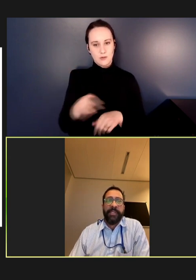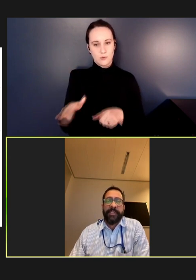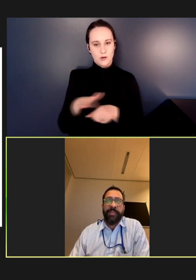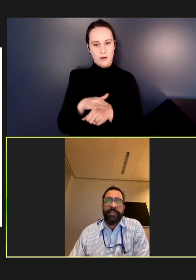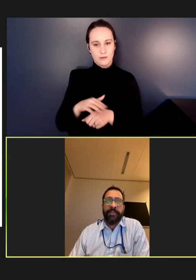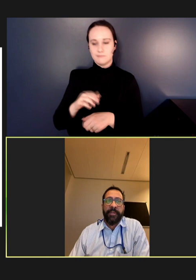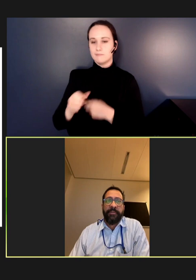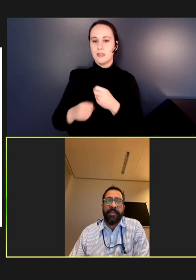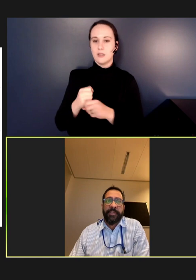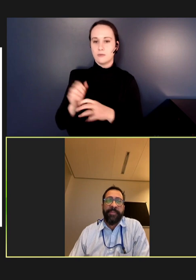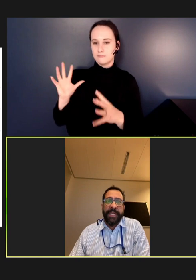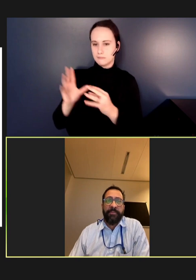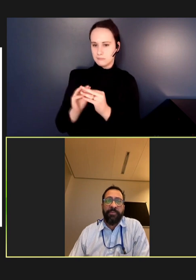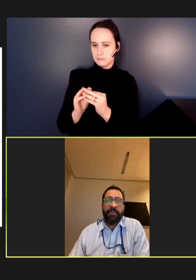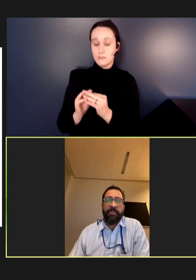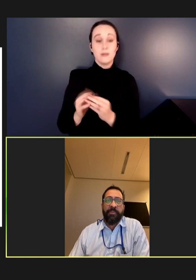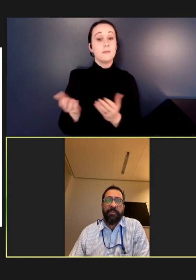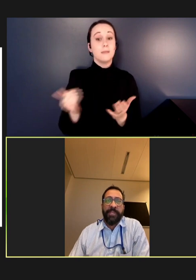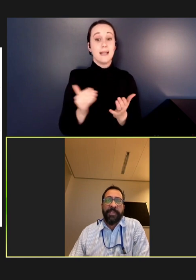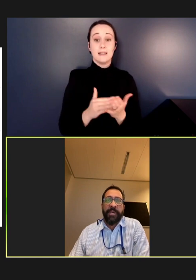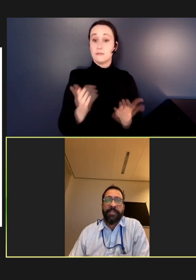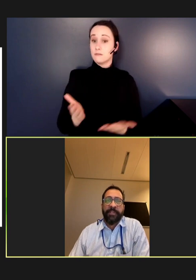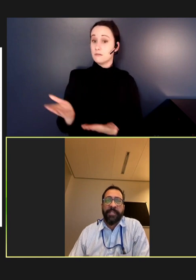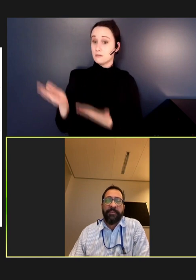this is a picture that is compatible with what we're seeing. Epidemiologically,